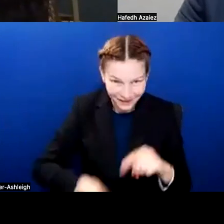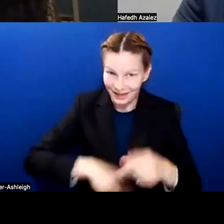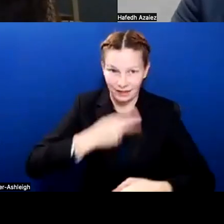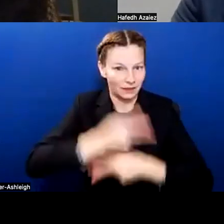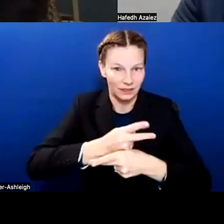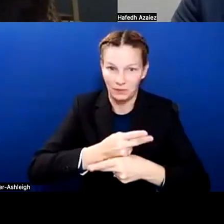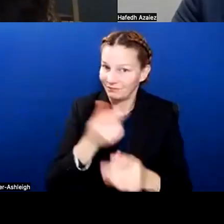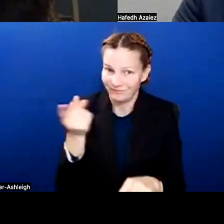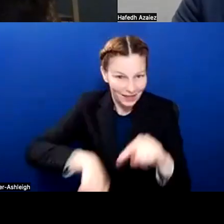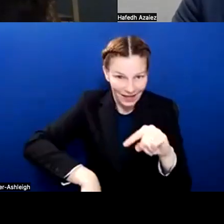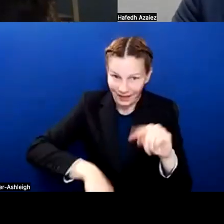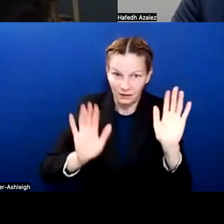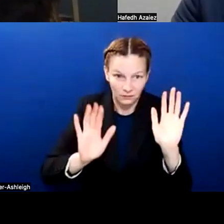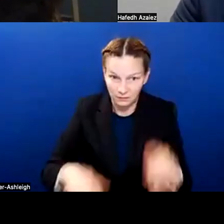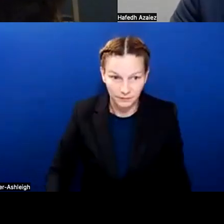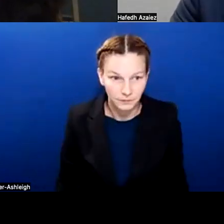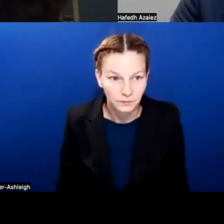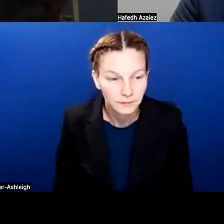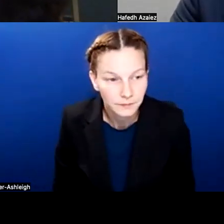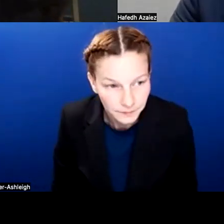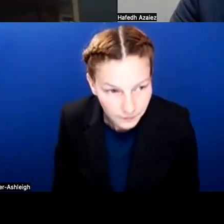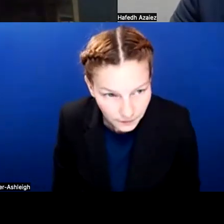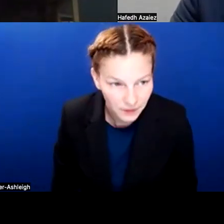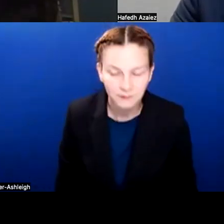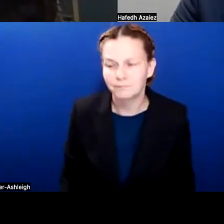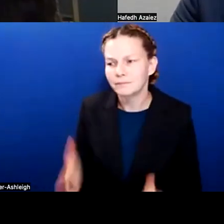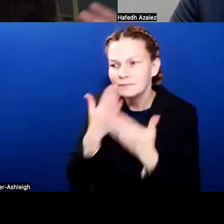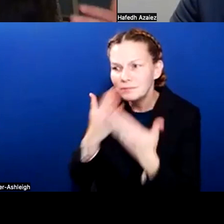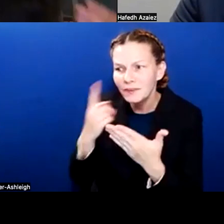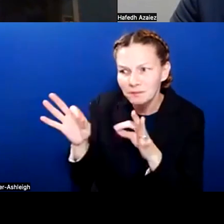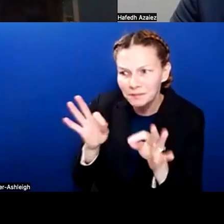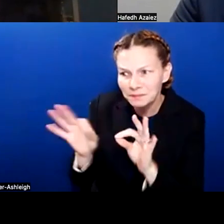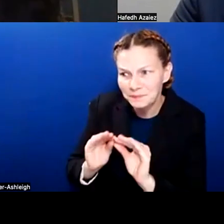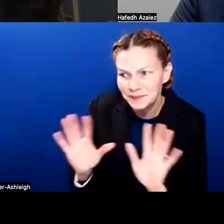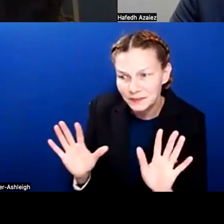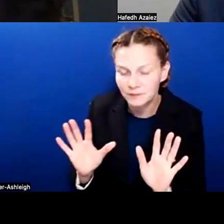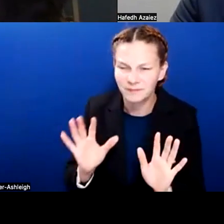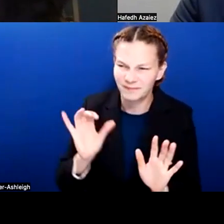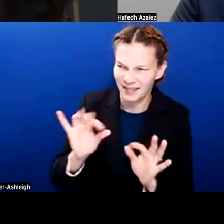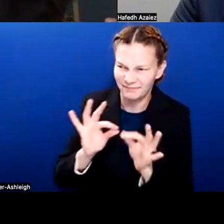So thank you for clearing that up. And so this kind of goes along with that question talking about tax rates and how that works.